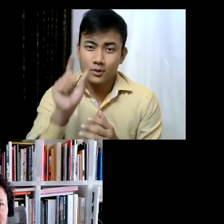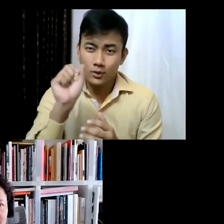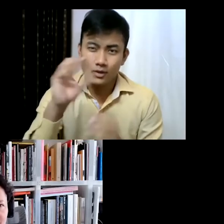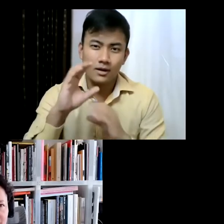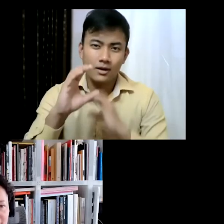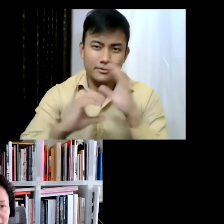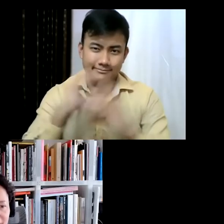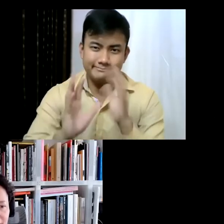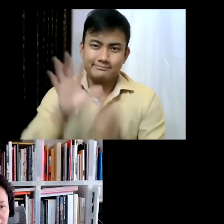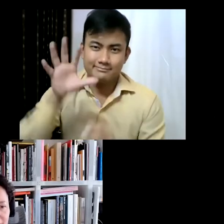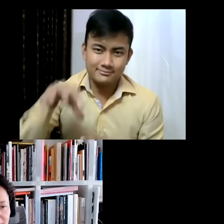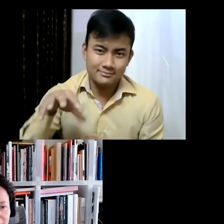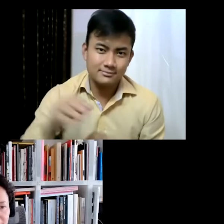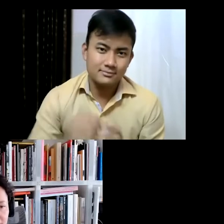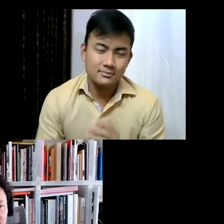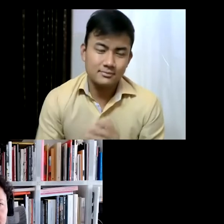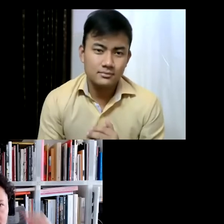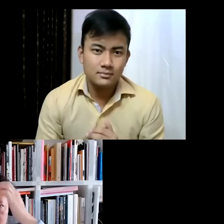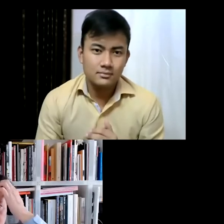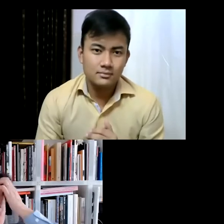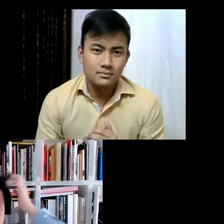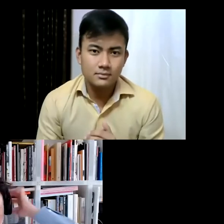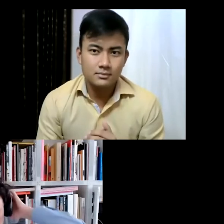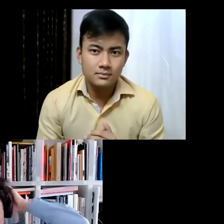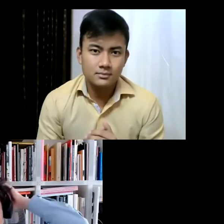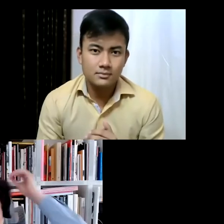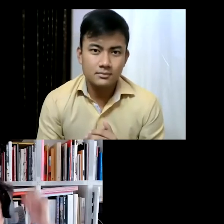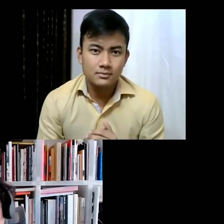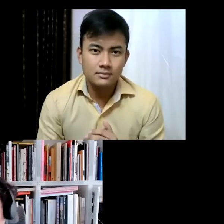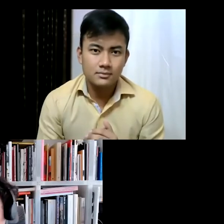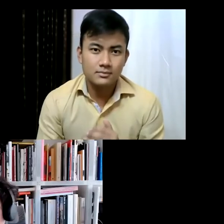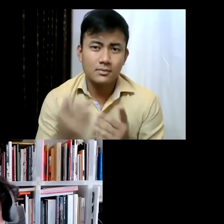west side. It was to be demolished because it was no longer in use, but the community